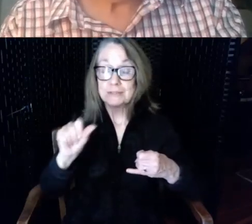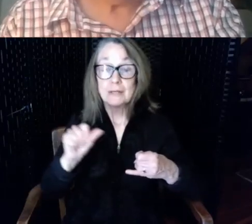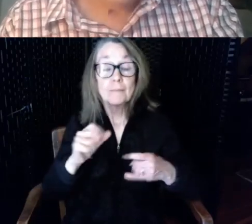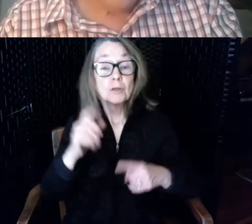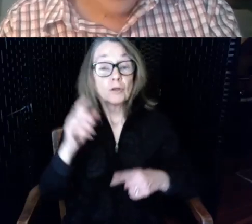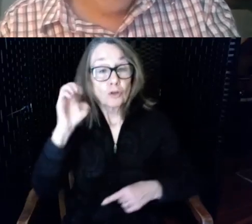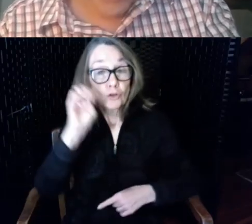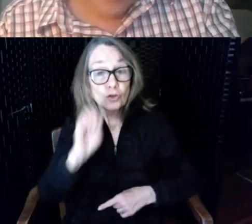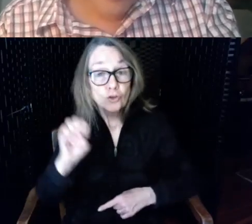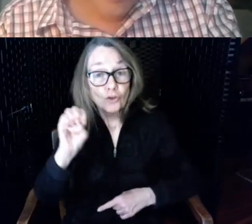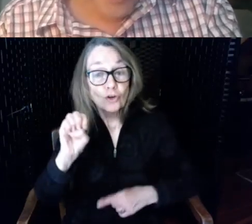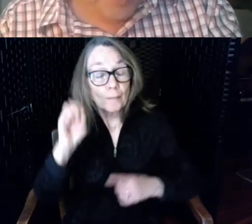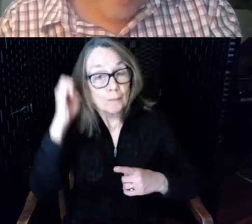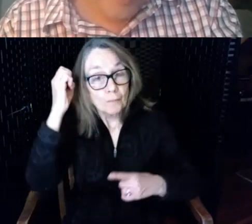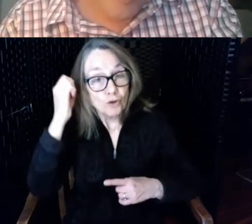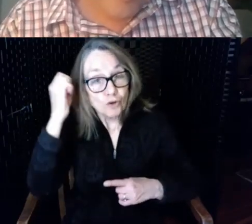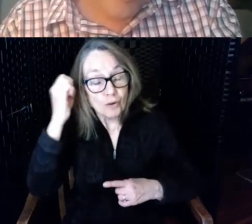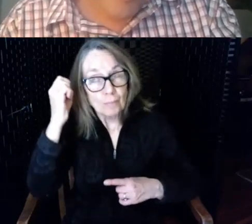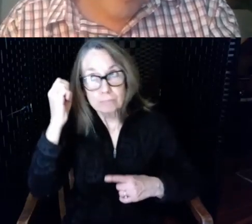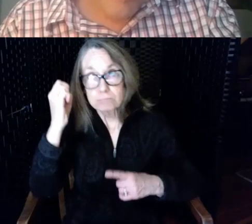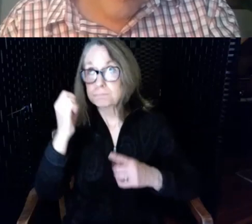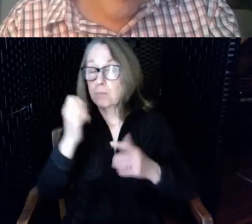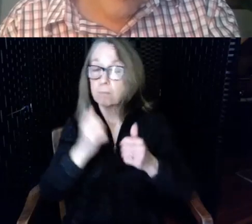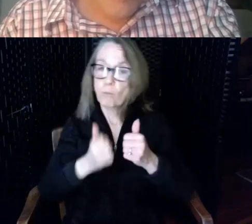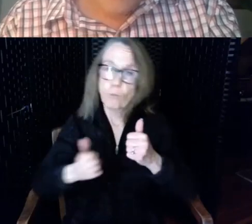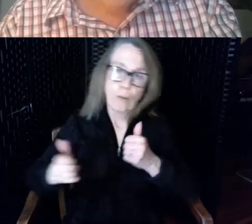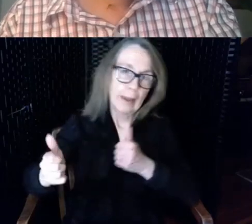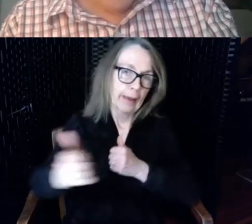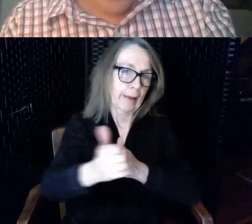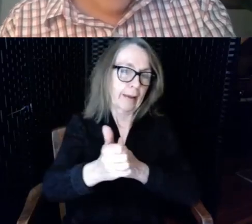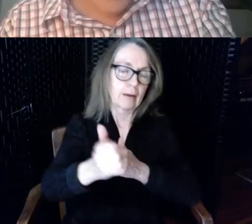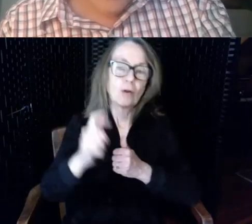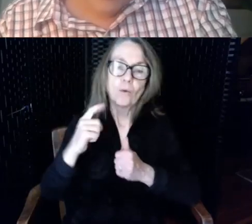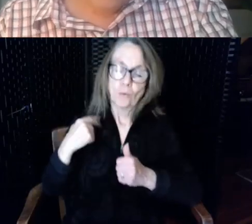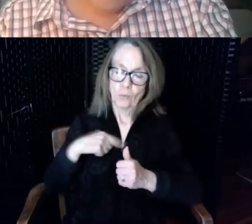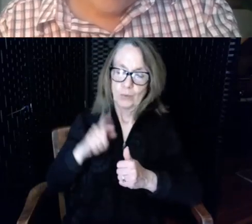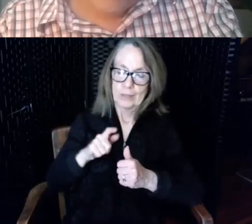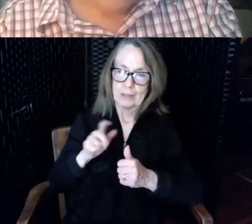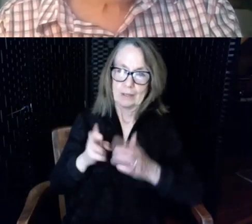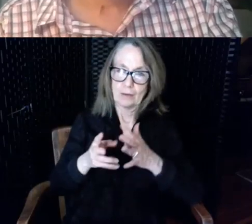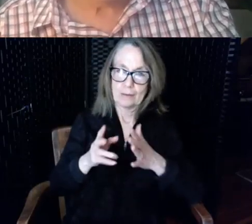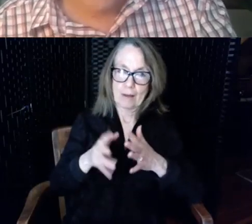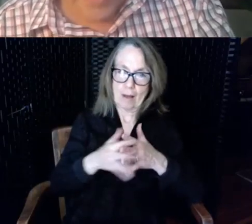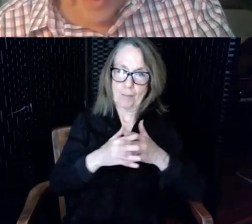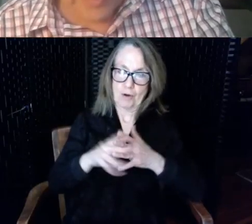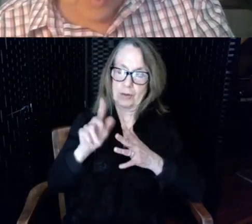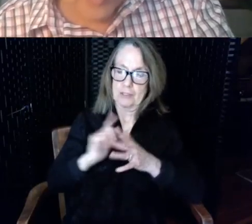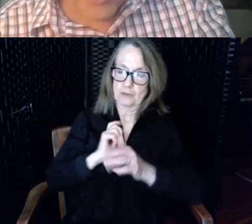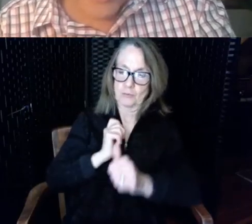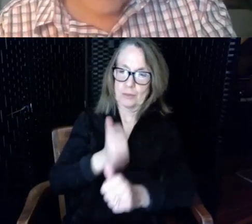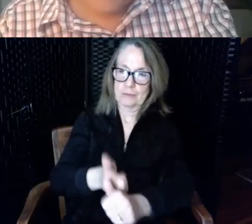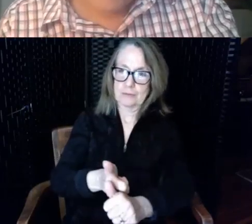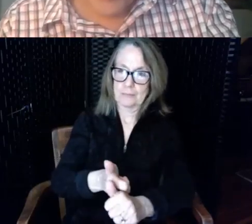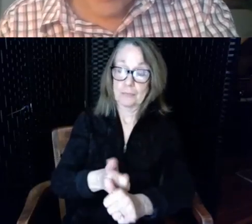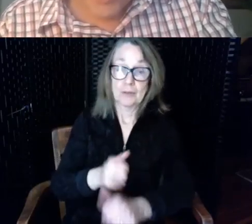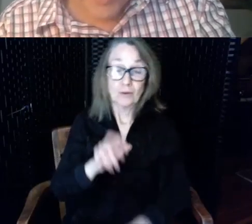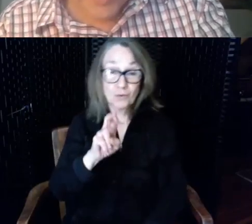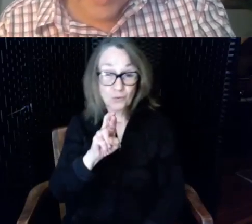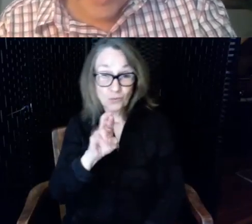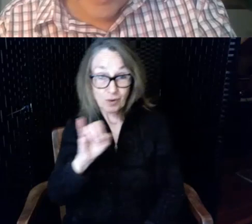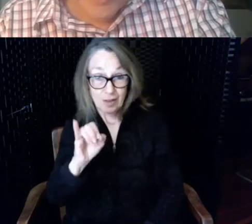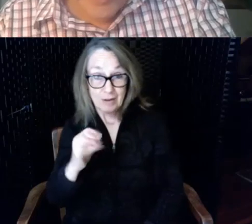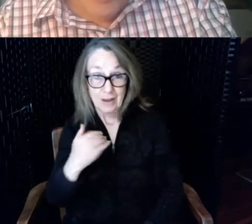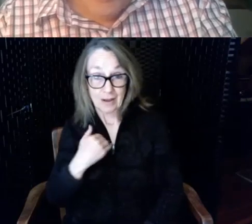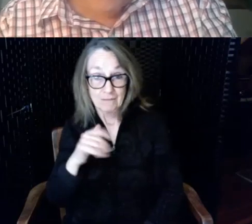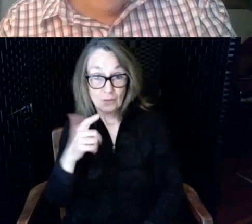to catch up Rhode Island only has 21 hear loops as they've mentioned if this